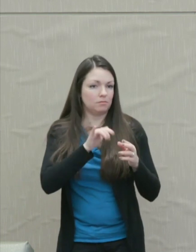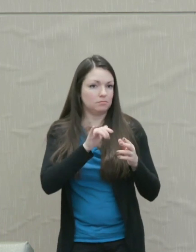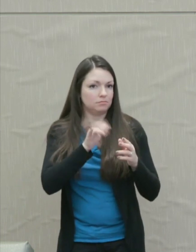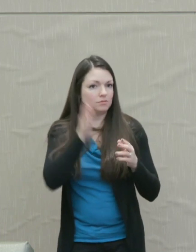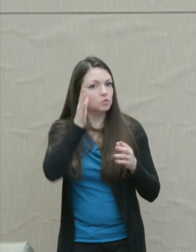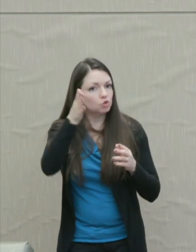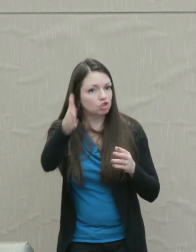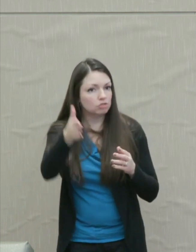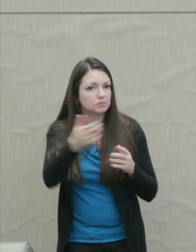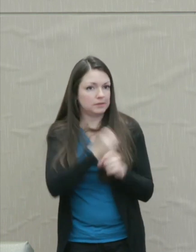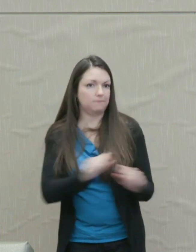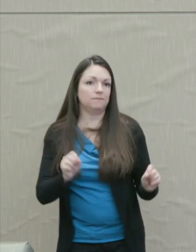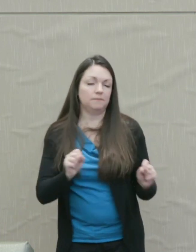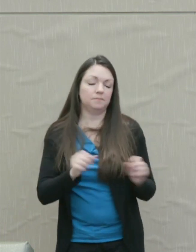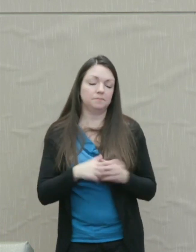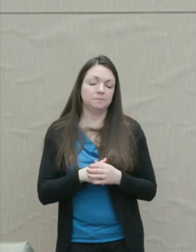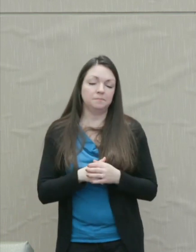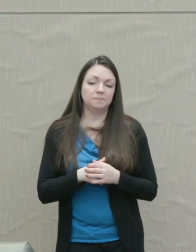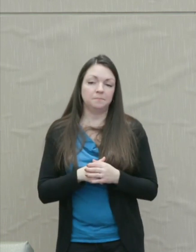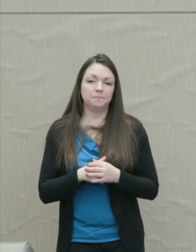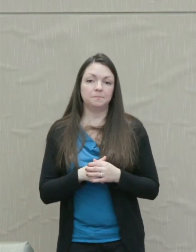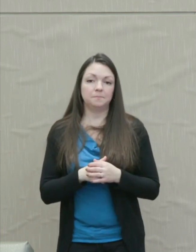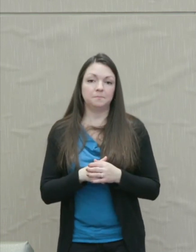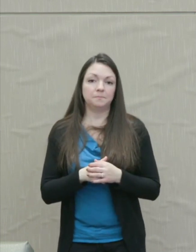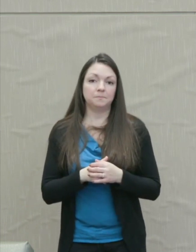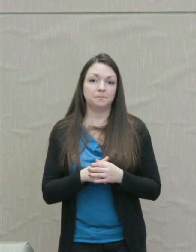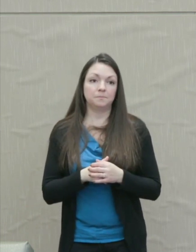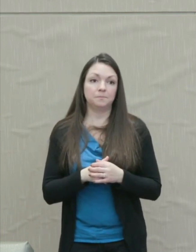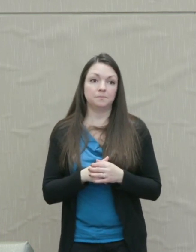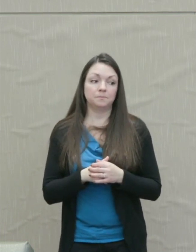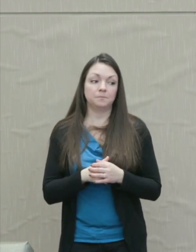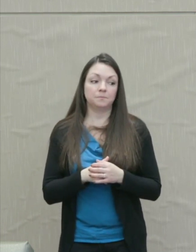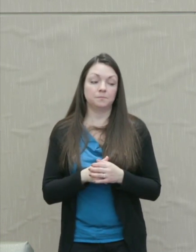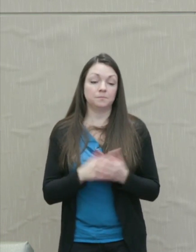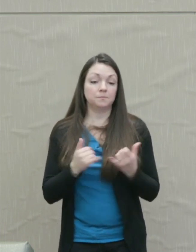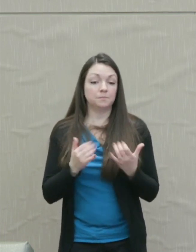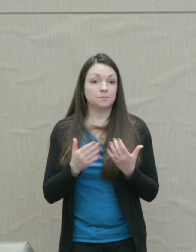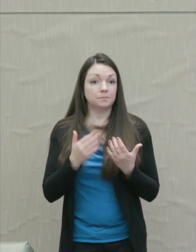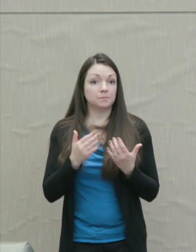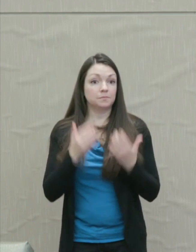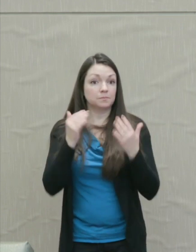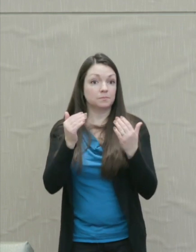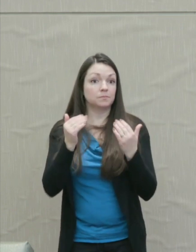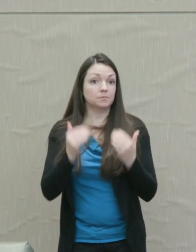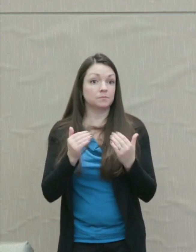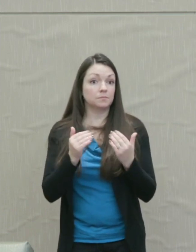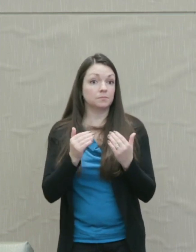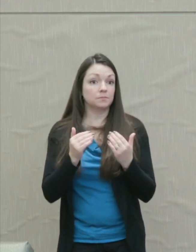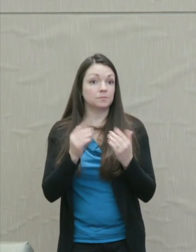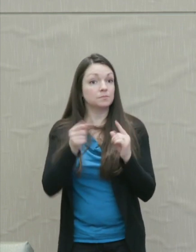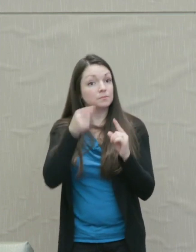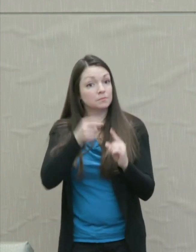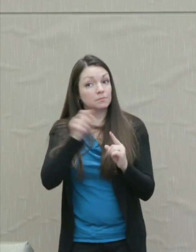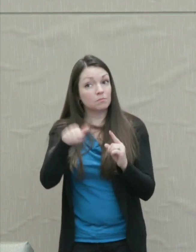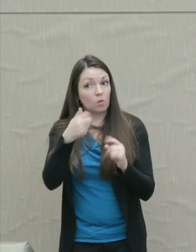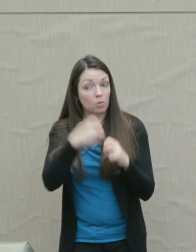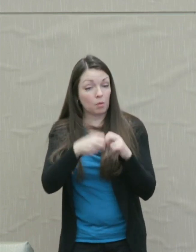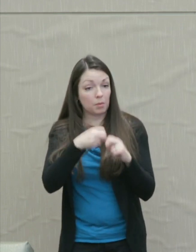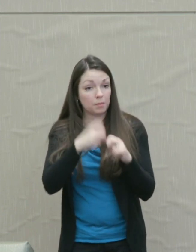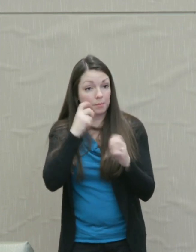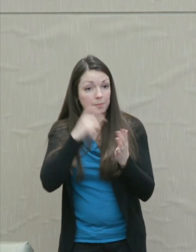Martha Nussbaum: Now then we go forward and point to another problem with anger.